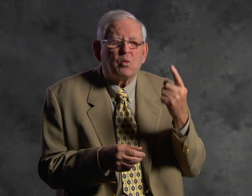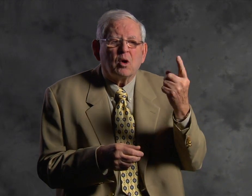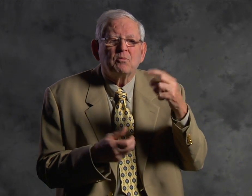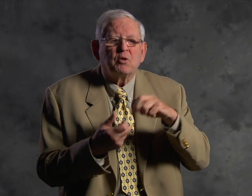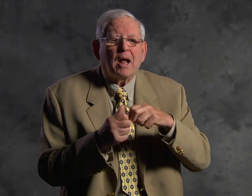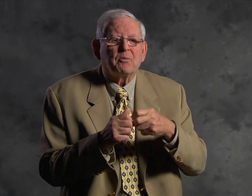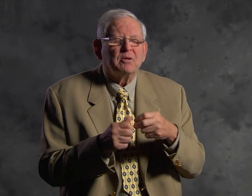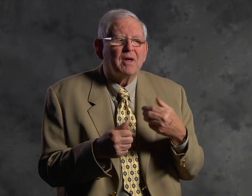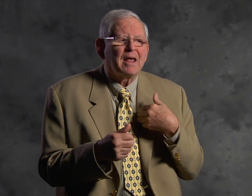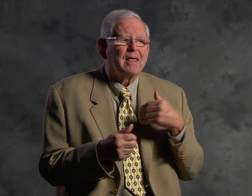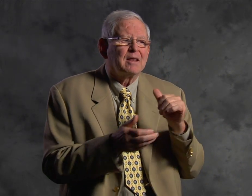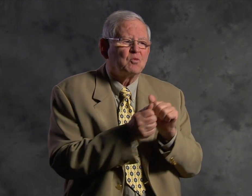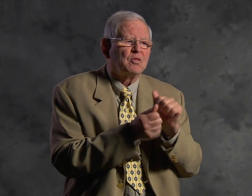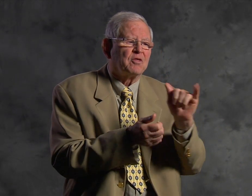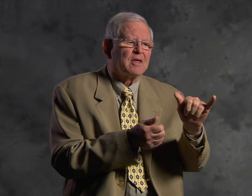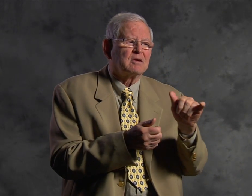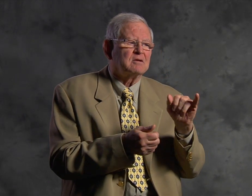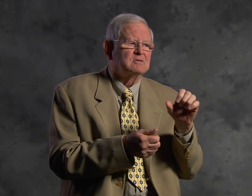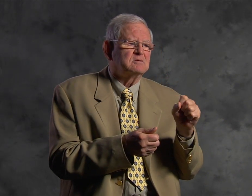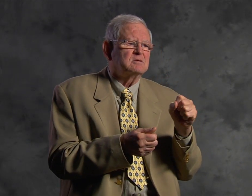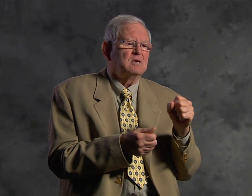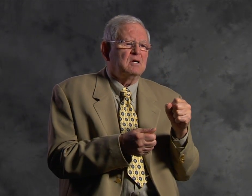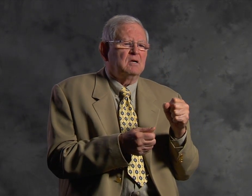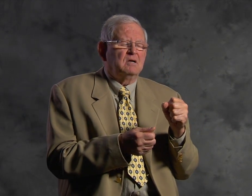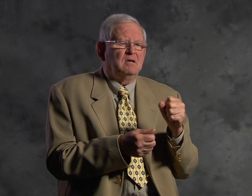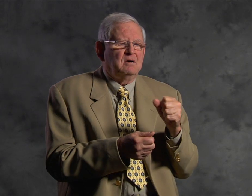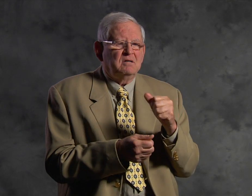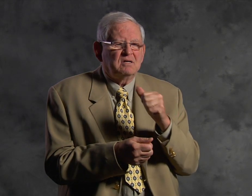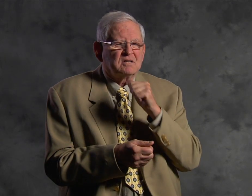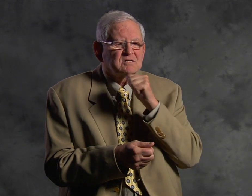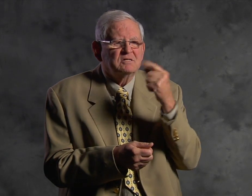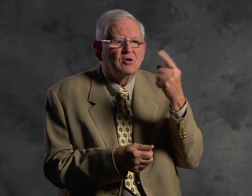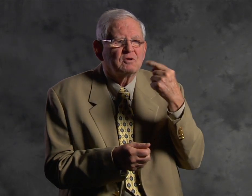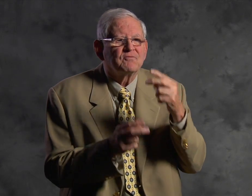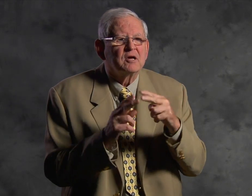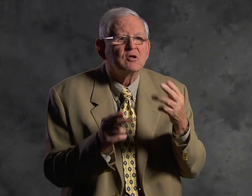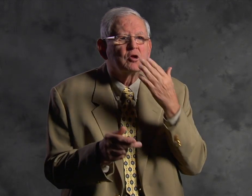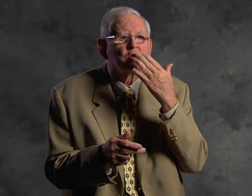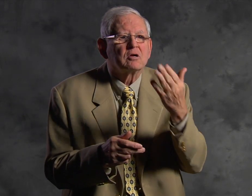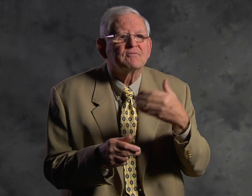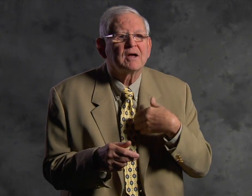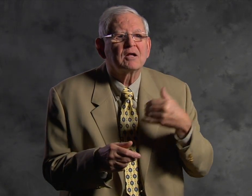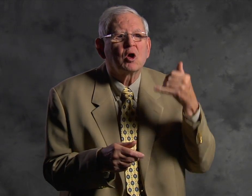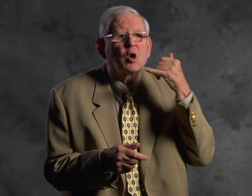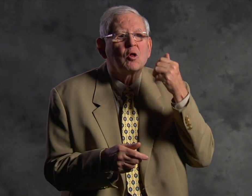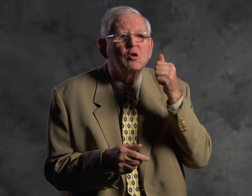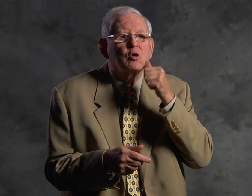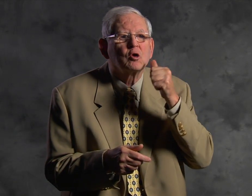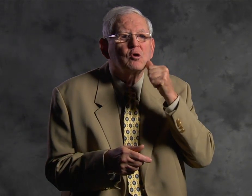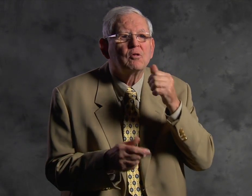favor. One problem that i had with that, it doesn't look very good